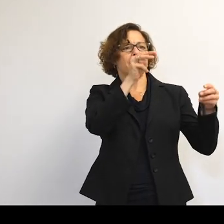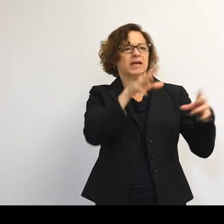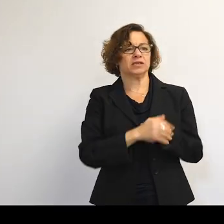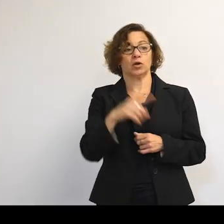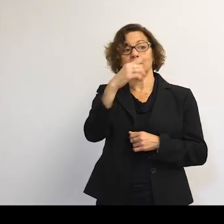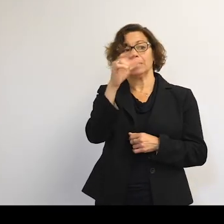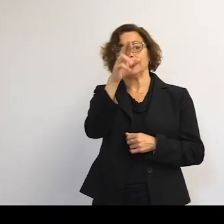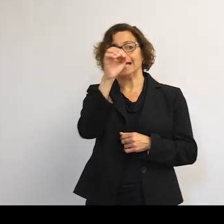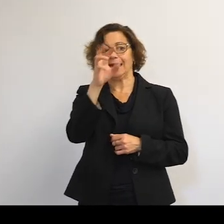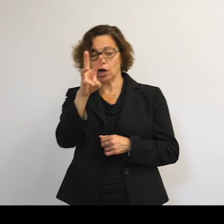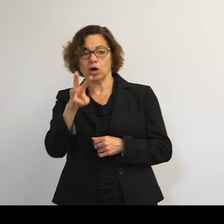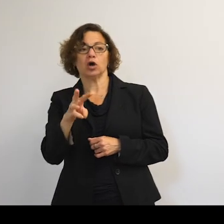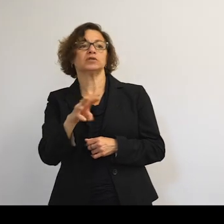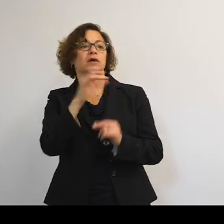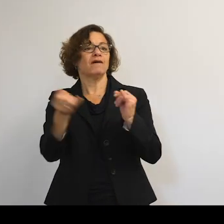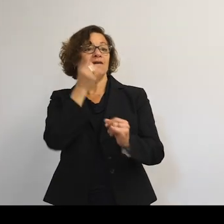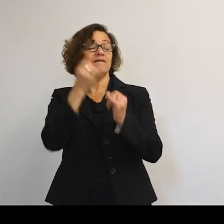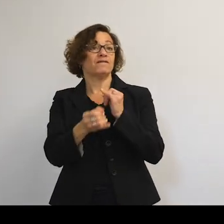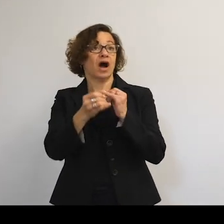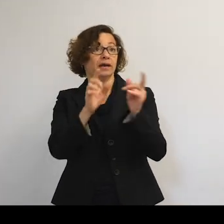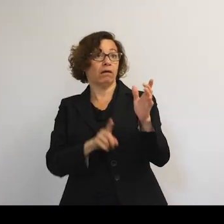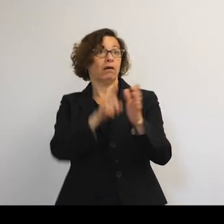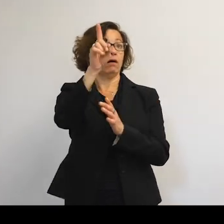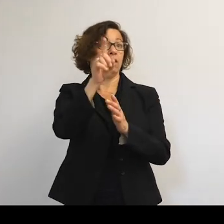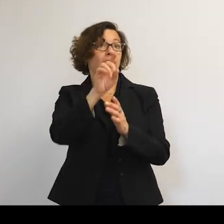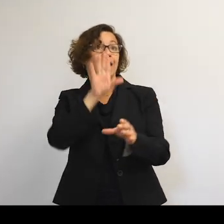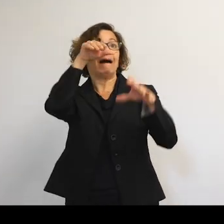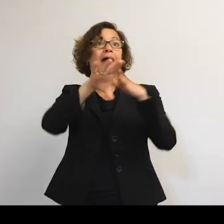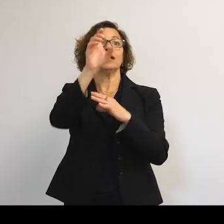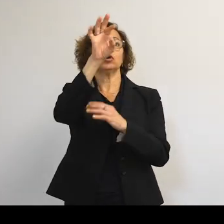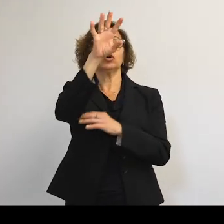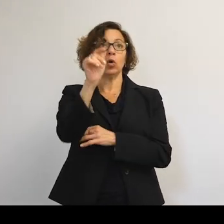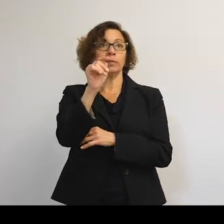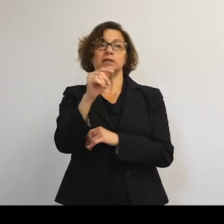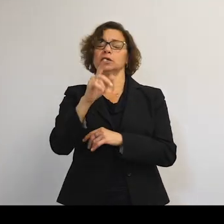entered orbit rather too enthusiastically," all right? That's not a technical term.